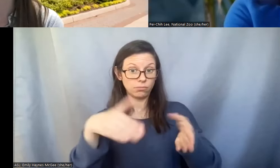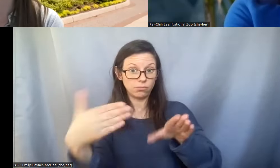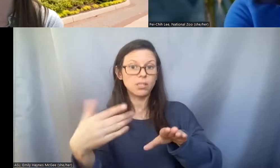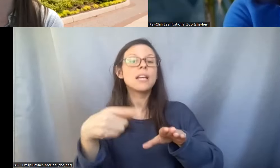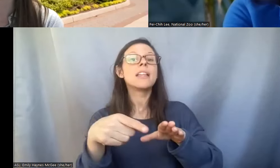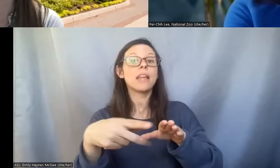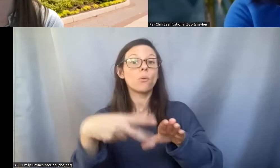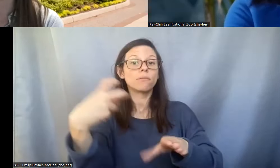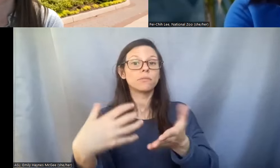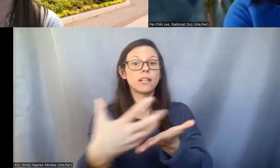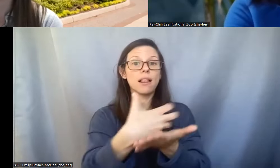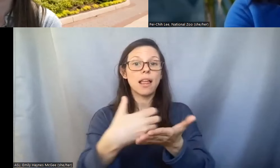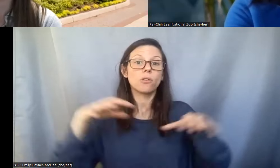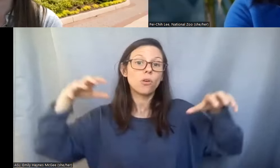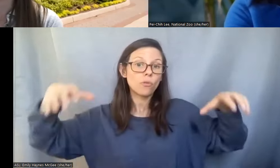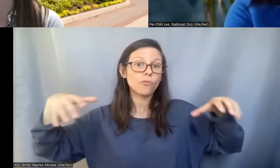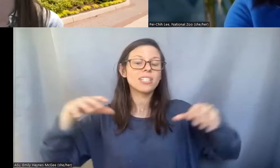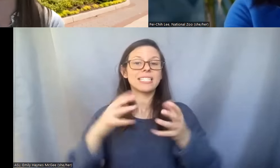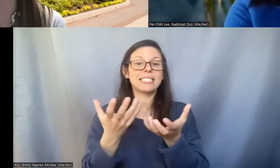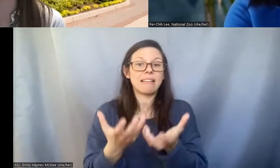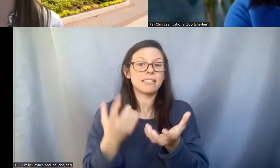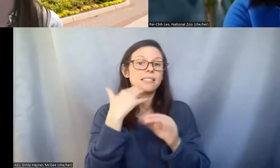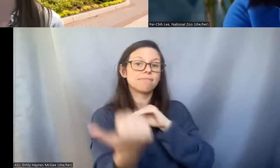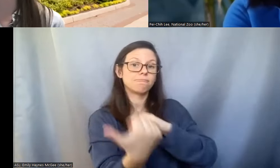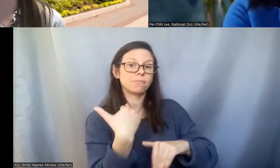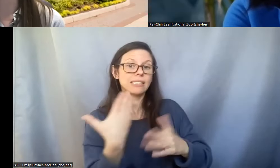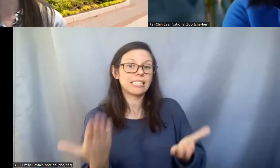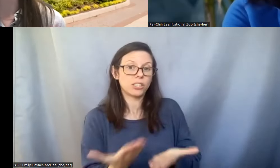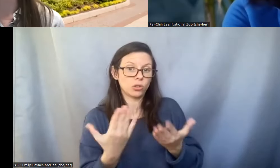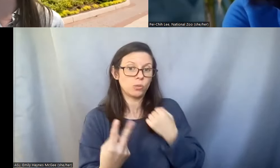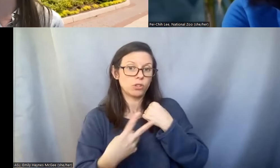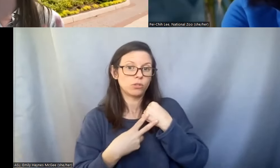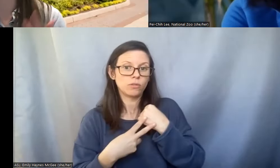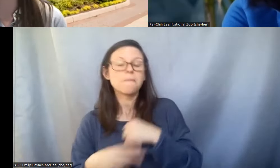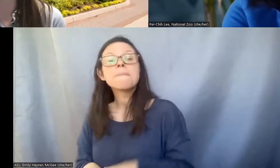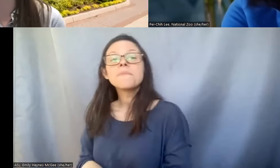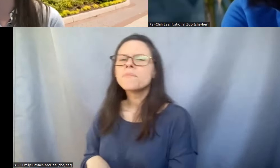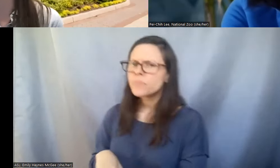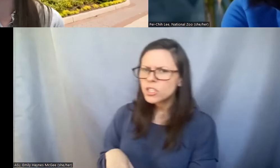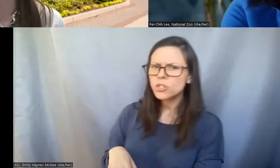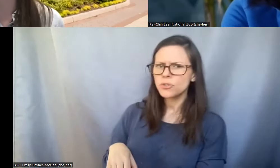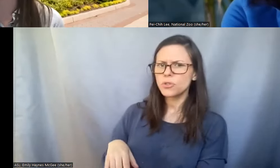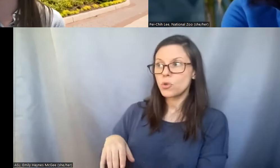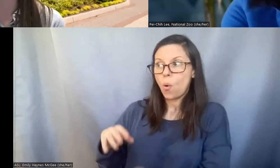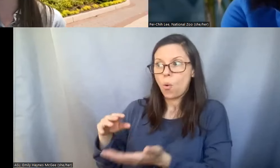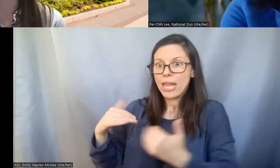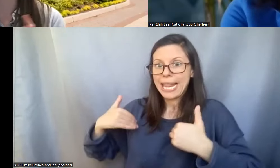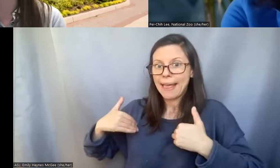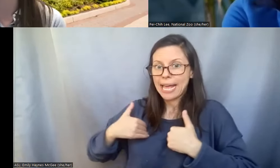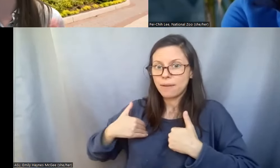Shellie: So even after the animals that are here at the zoo pass away we can still